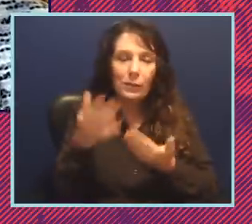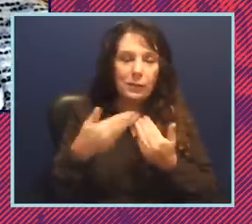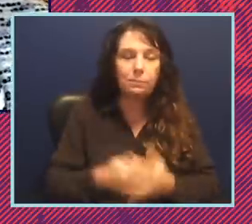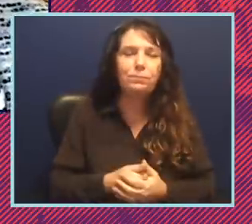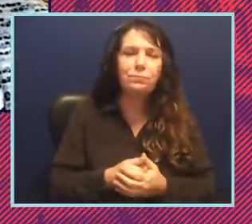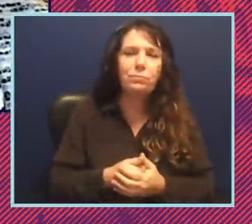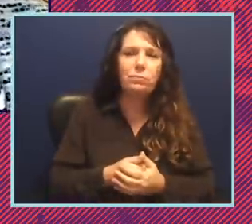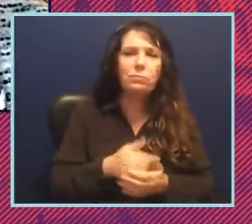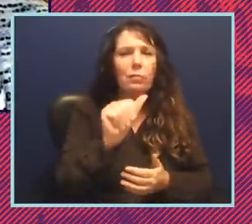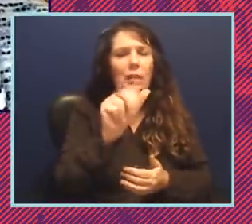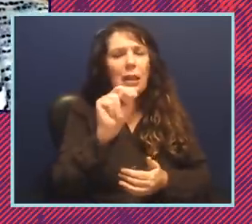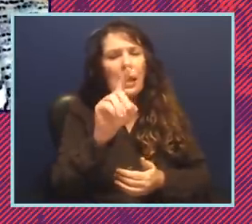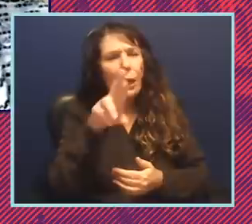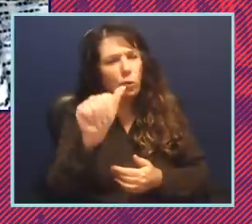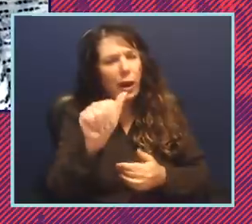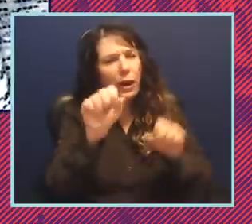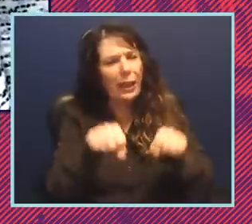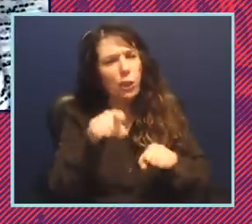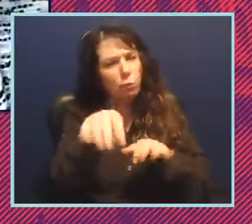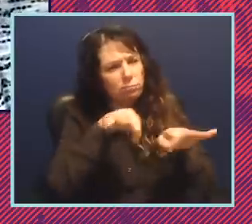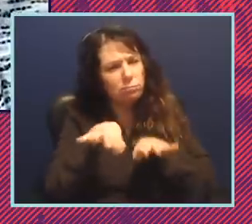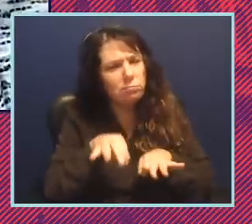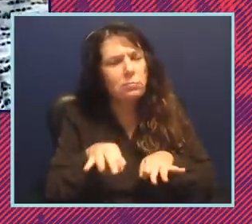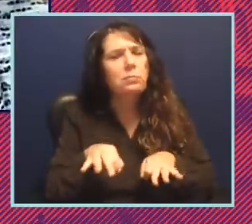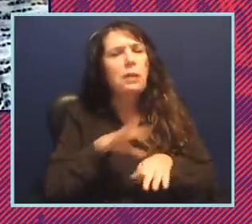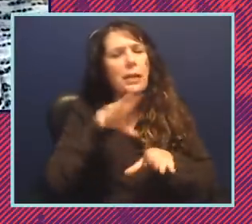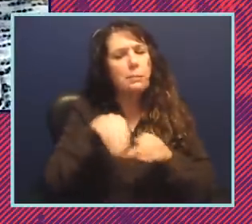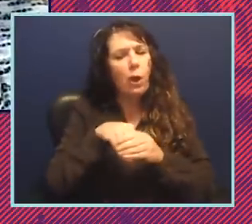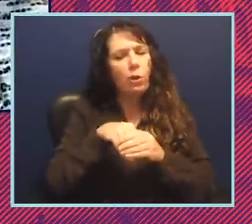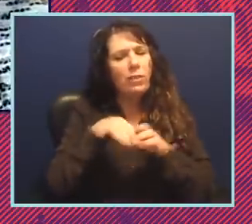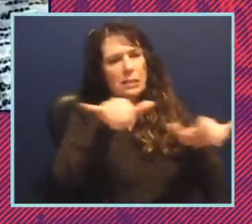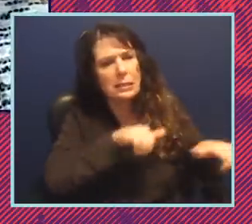talk to me about what we have been trying part of the systemic equality agenda we're going to be